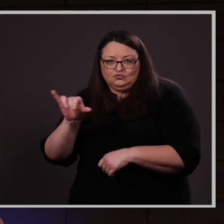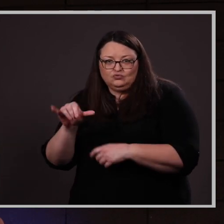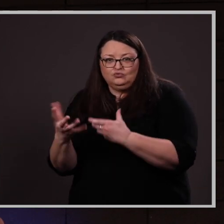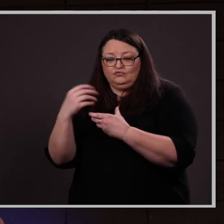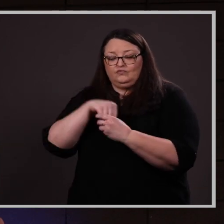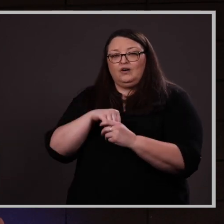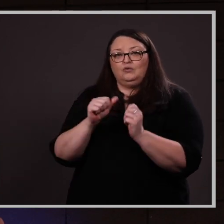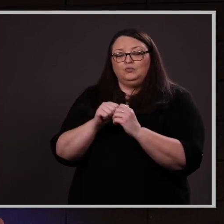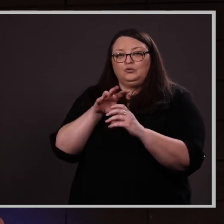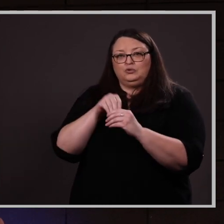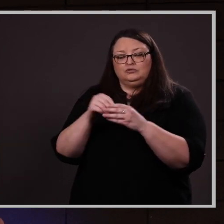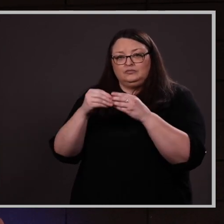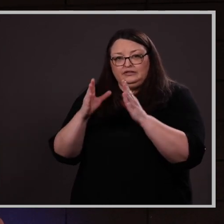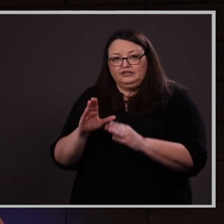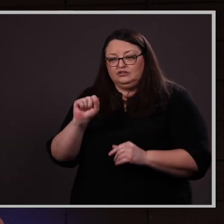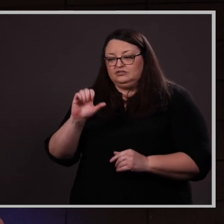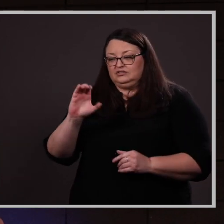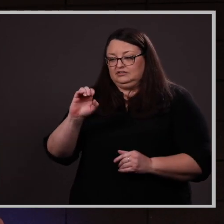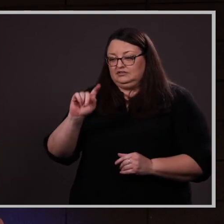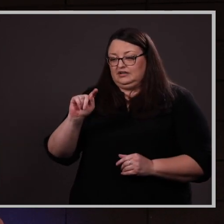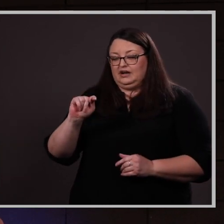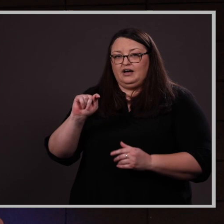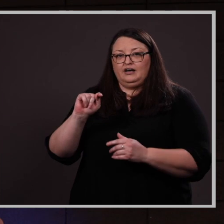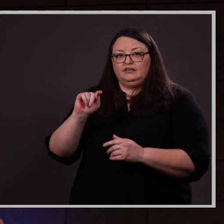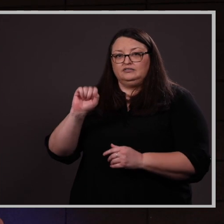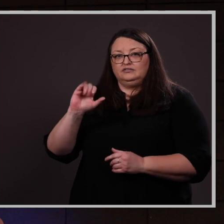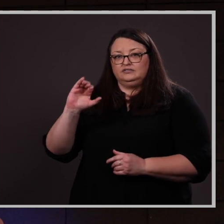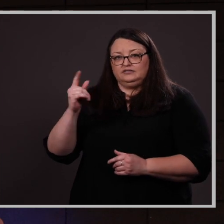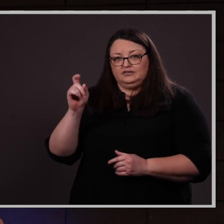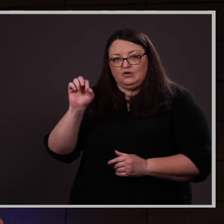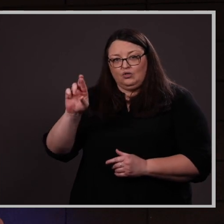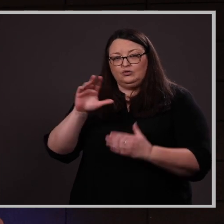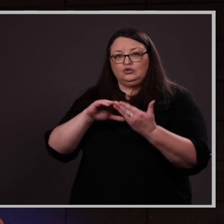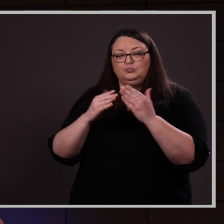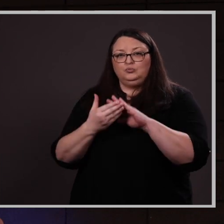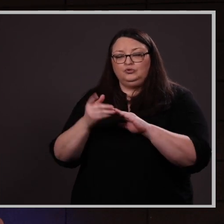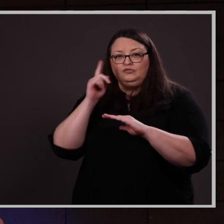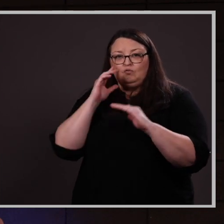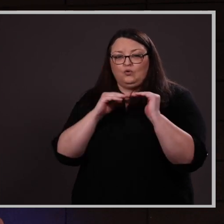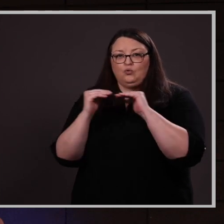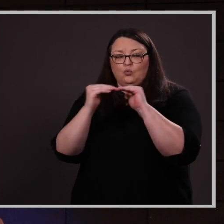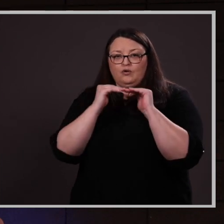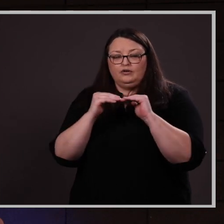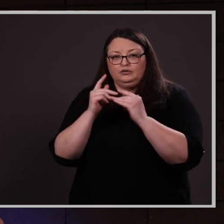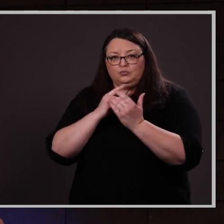and leader in the Scott Scholar Community of Equality and Inclusivity Program, IT innovation